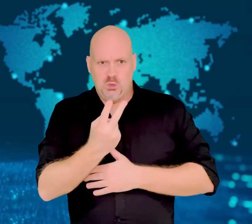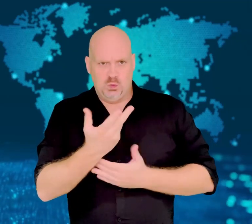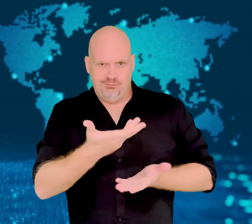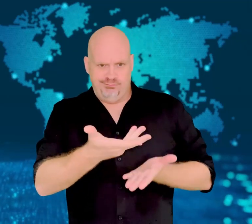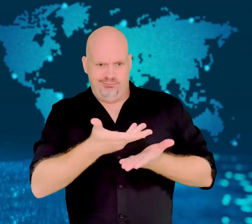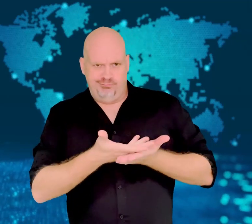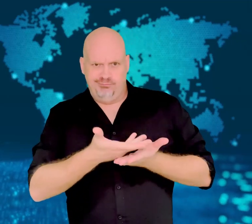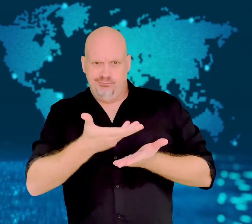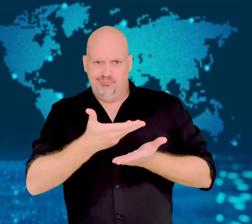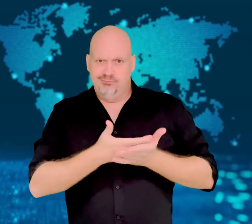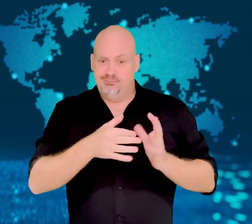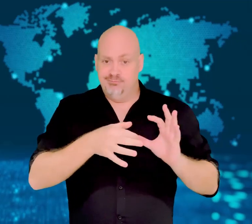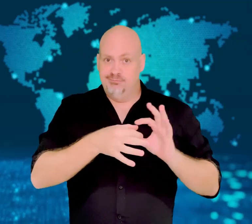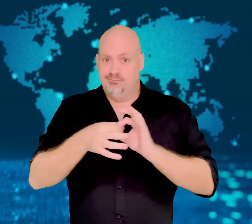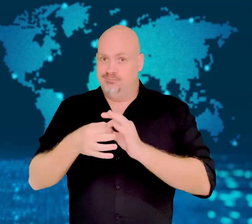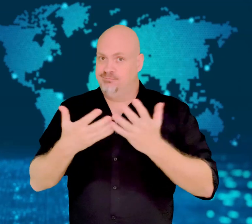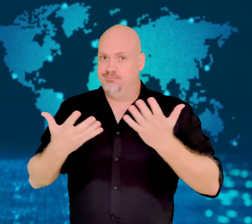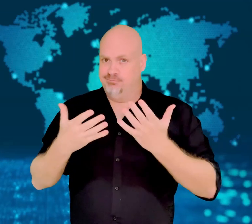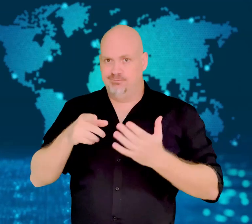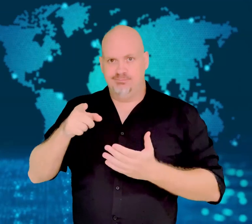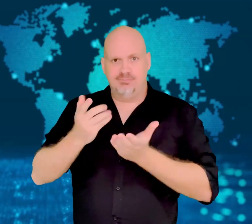race-based college admissions.